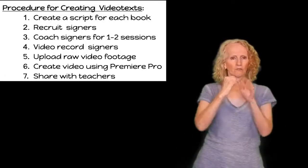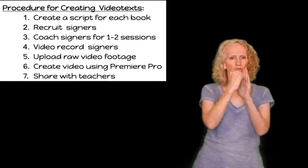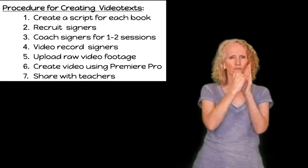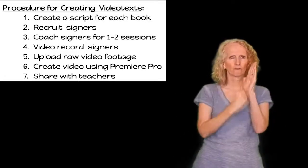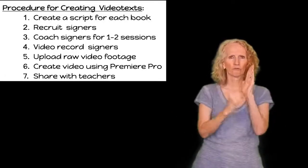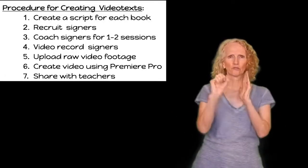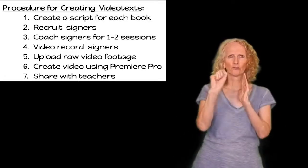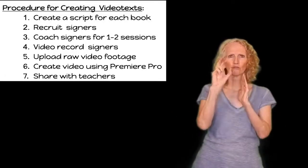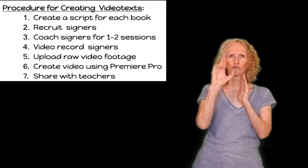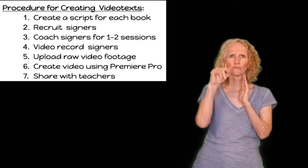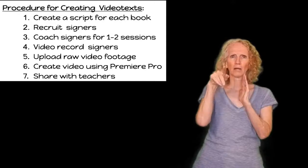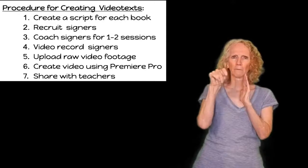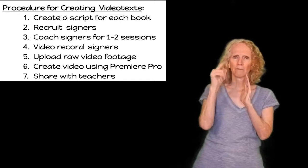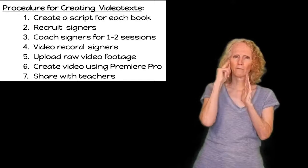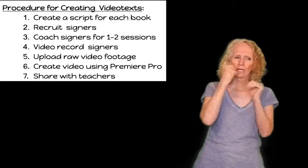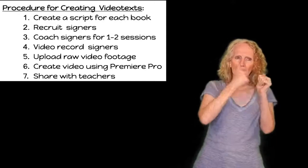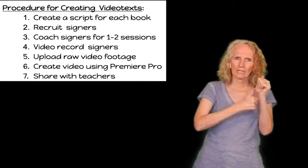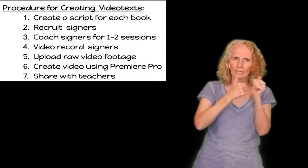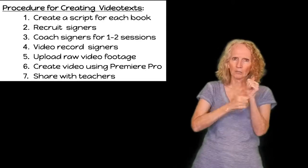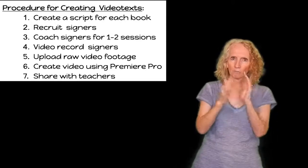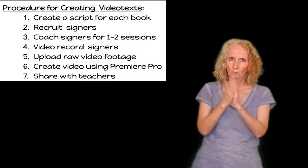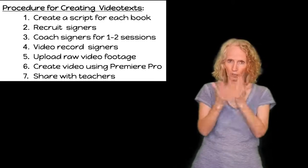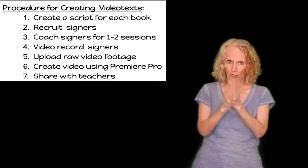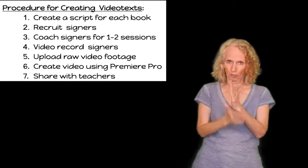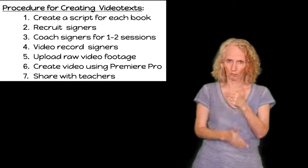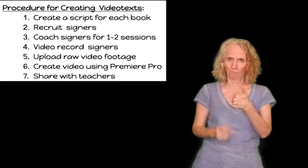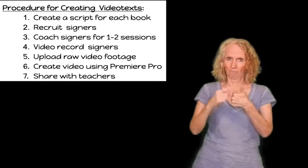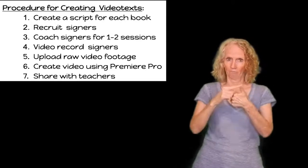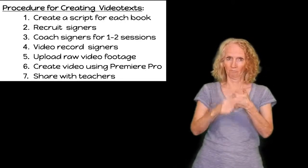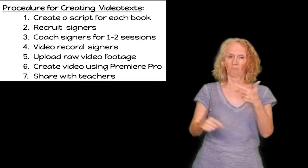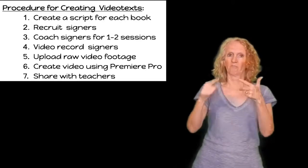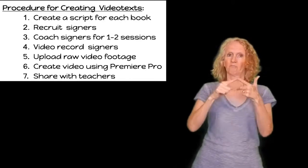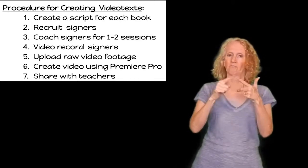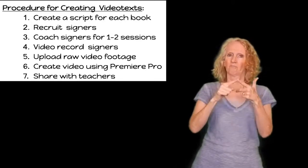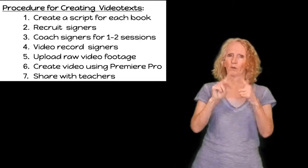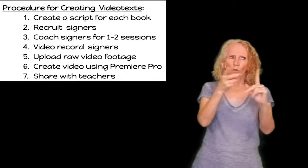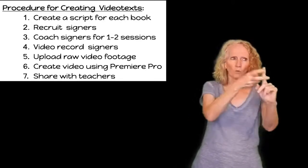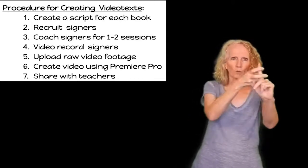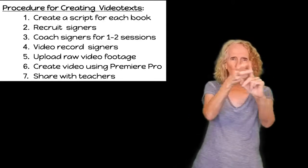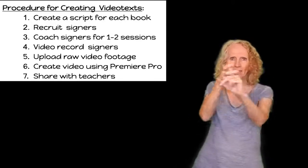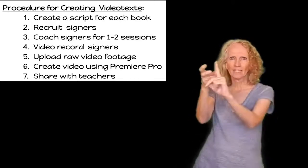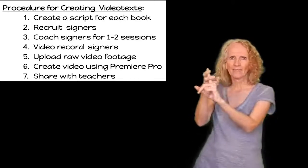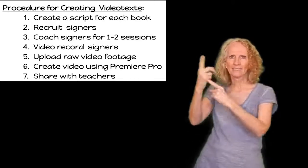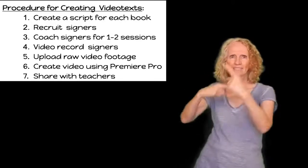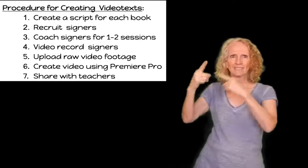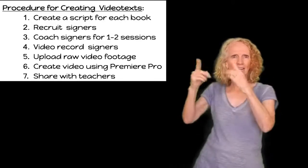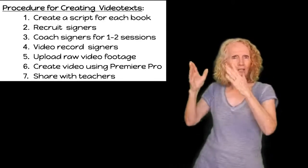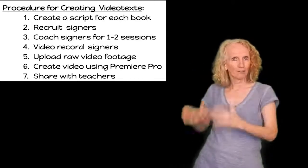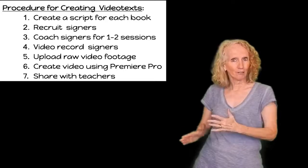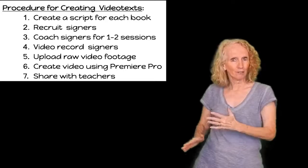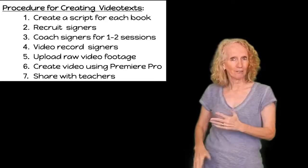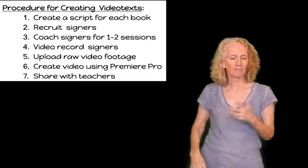is creating a script for each book